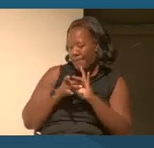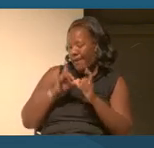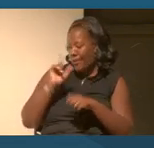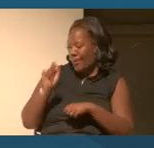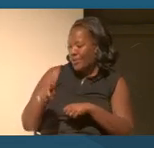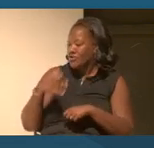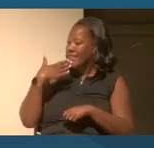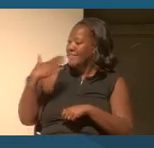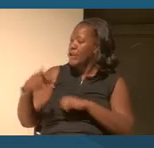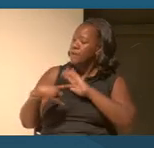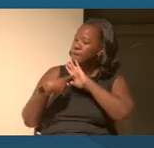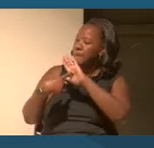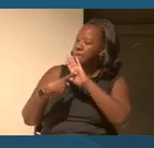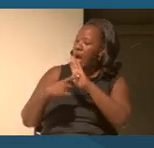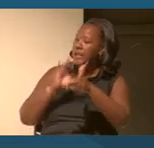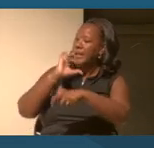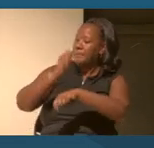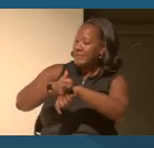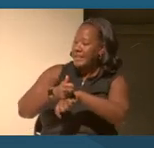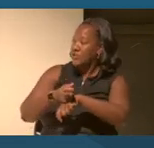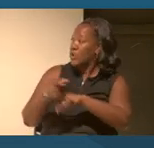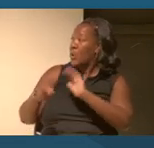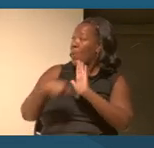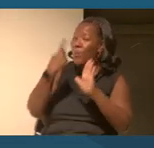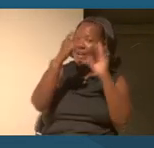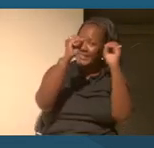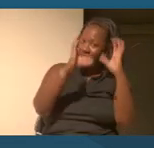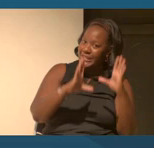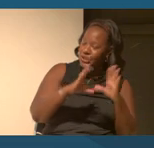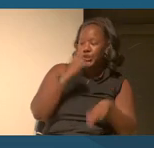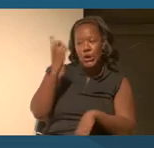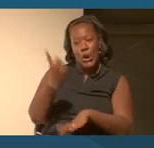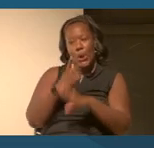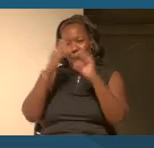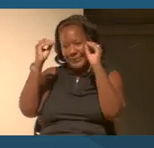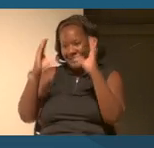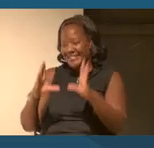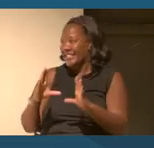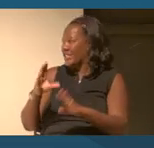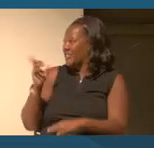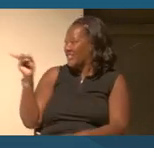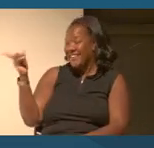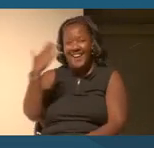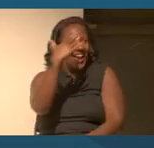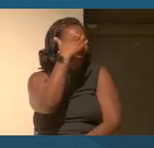Once a teacher, always a teacher. Dr Chism. I know. I just can't let go of it.